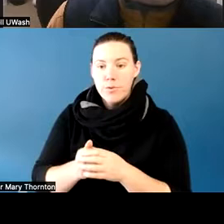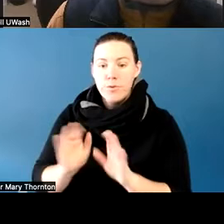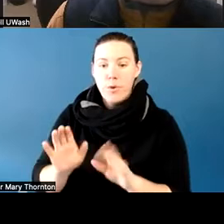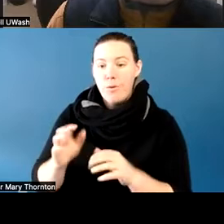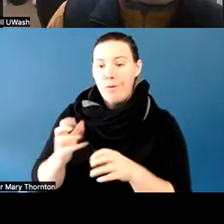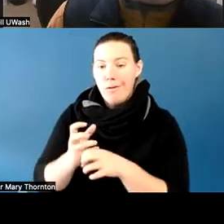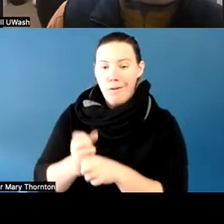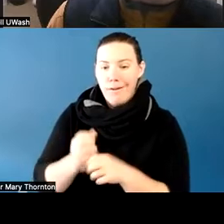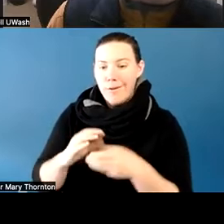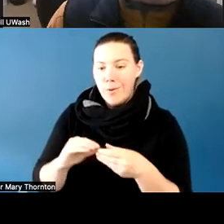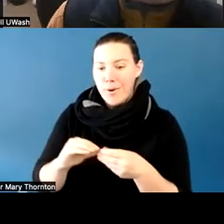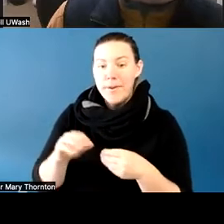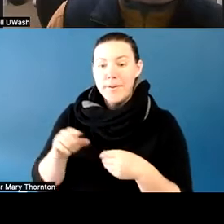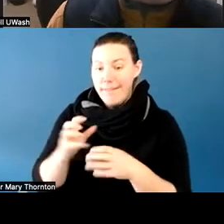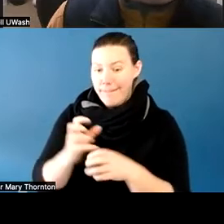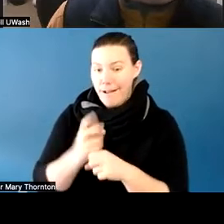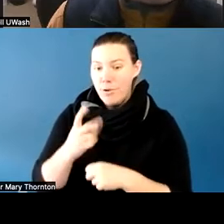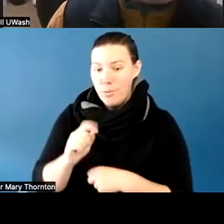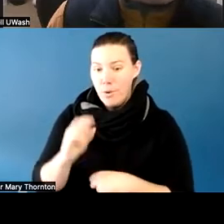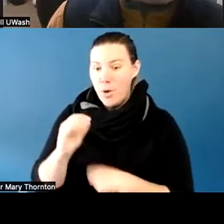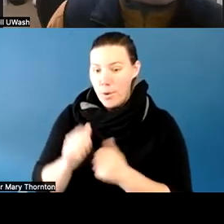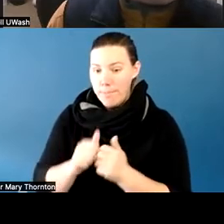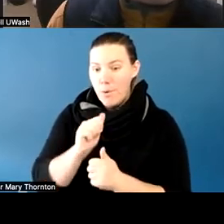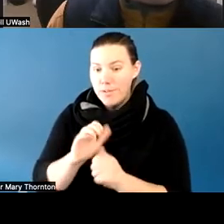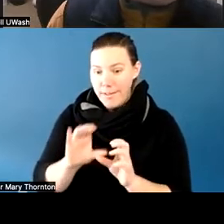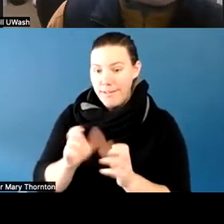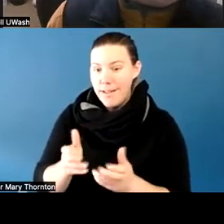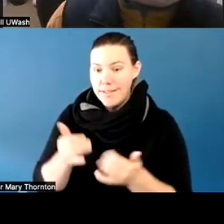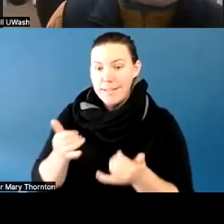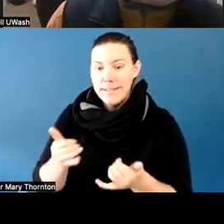of their classes, and now is doing very well at Cascadia.